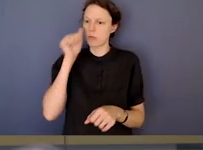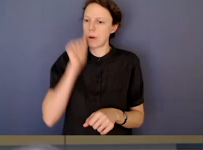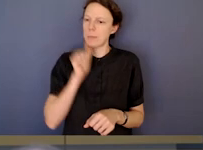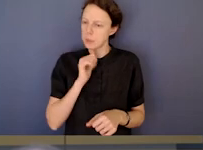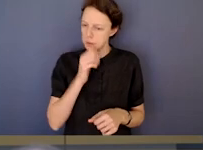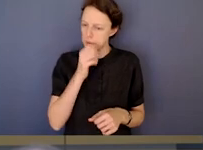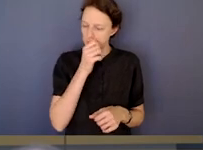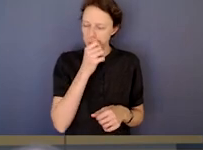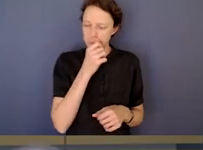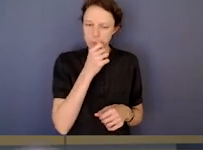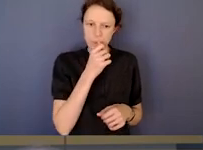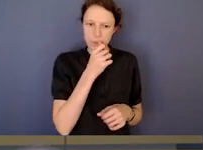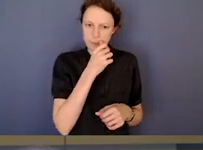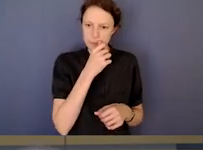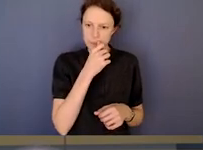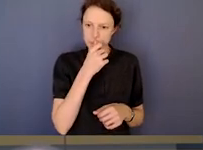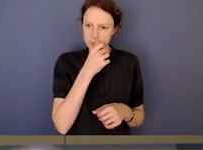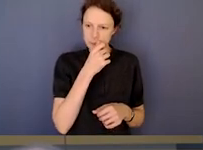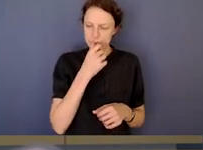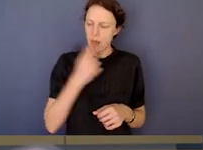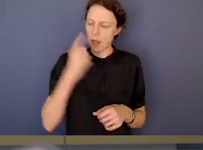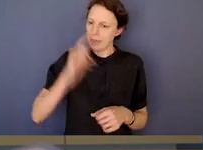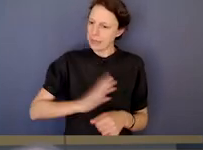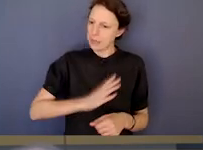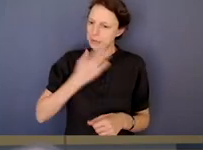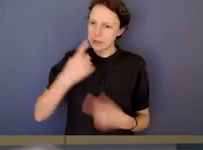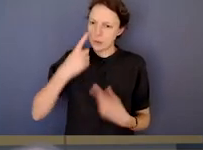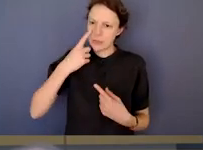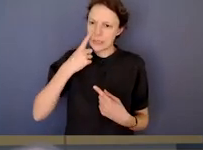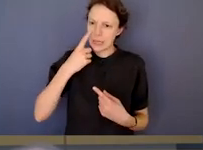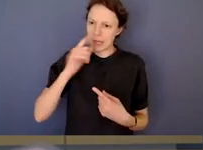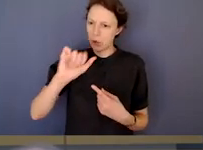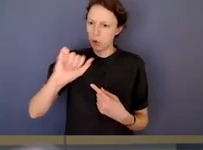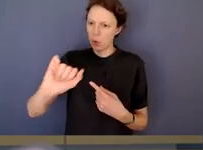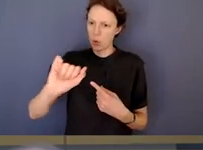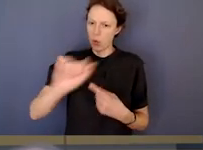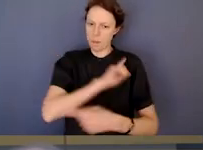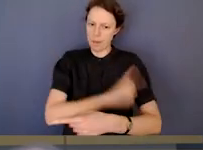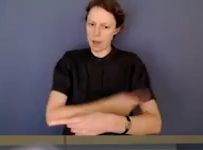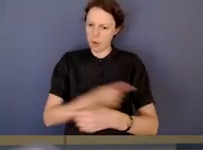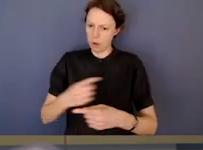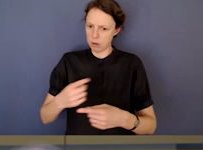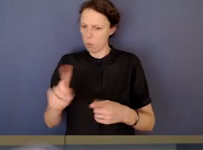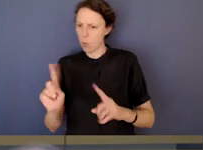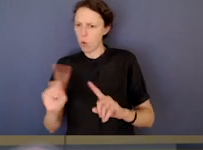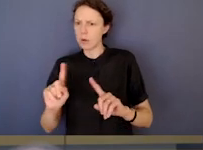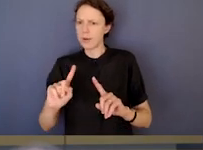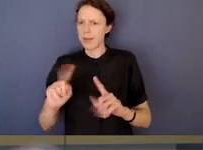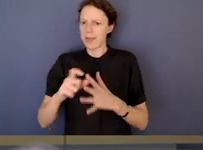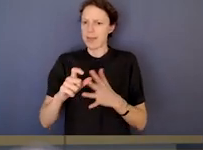I think it's gonna be really interesting to see how that bit of your jurisdiction evolves. And like I said, none of the rest of us have got it.